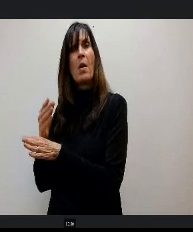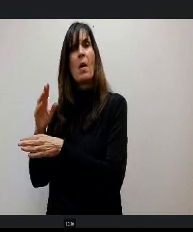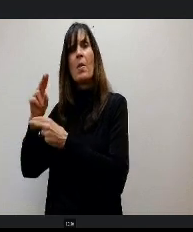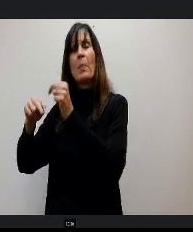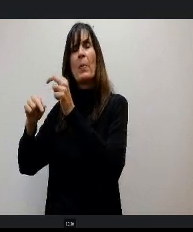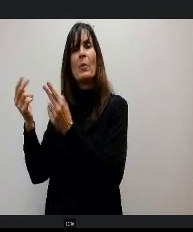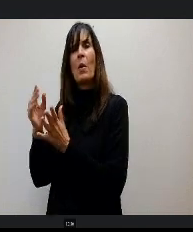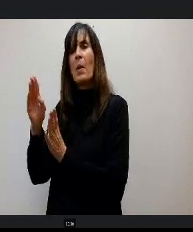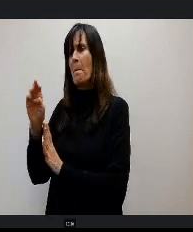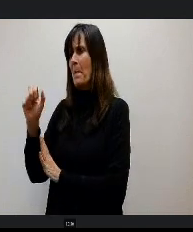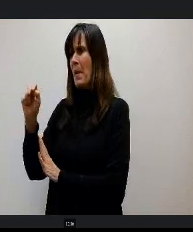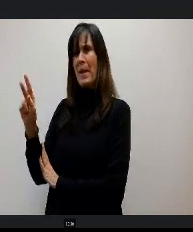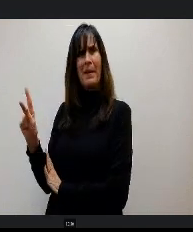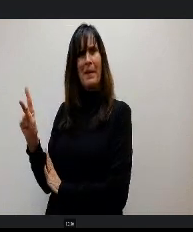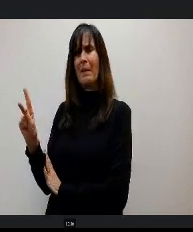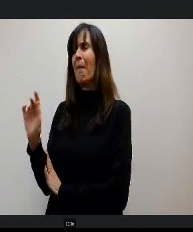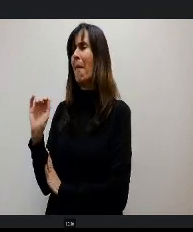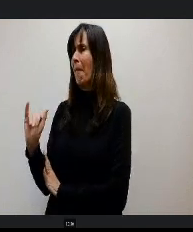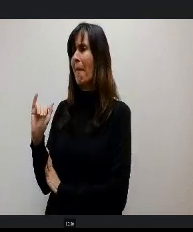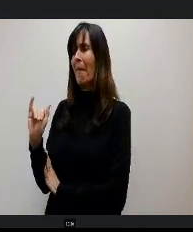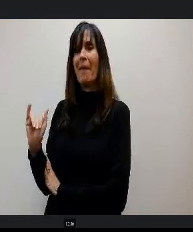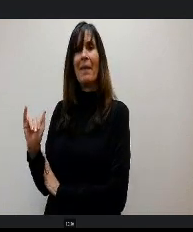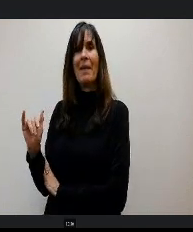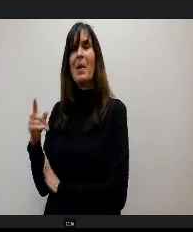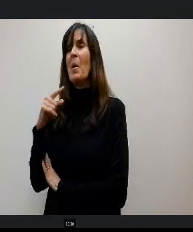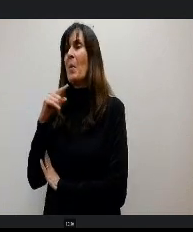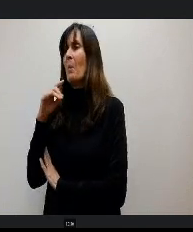different schools kind of like go along with each other and like what we can do just not to just improve our school what